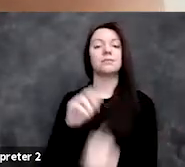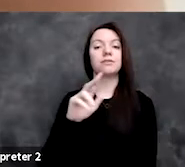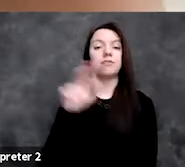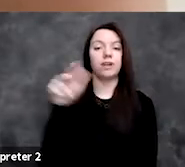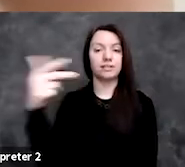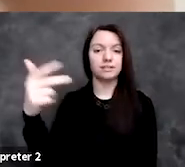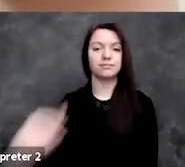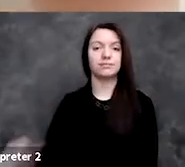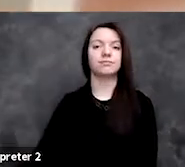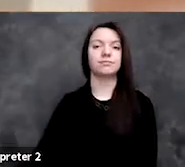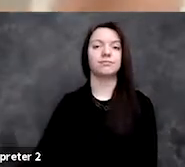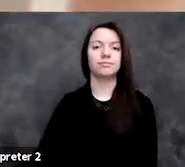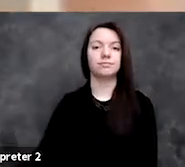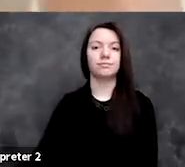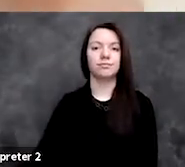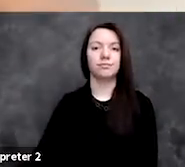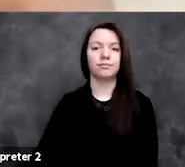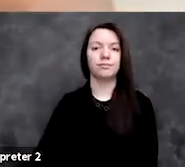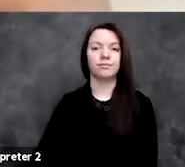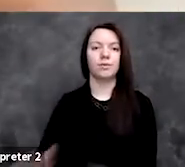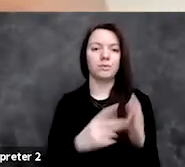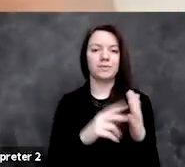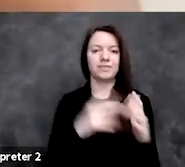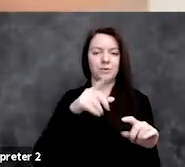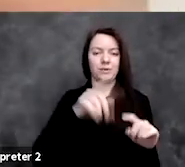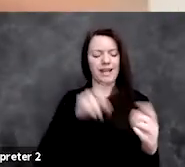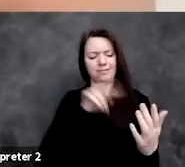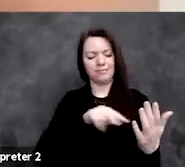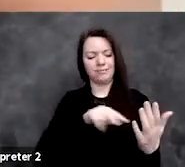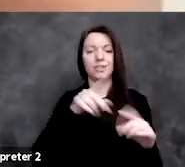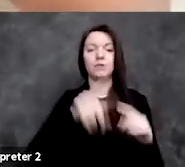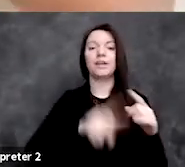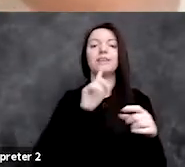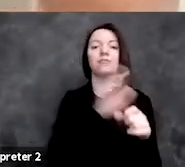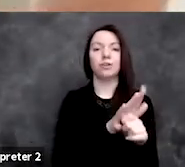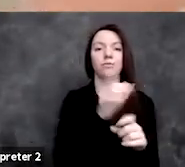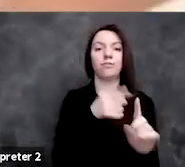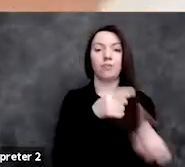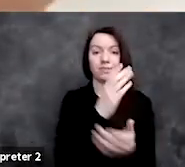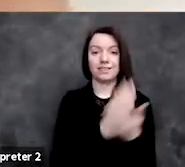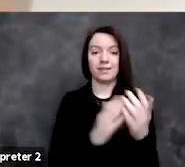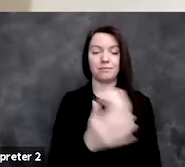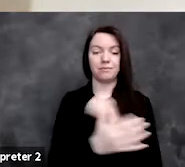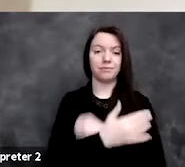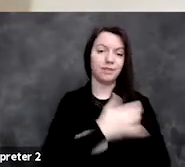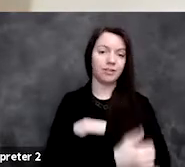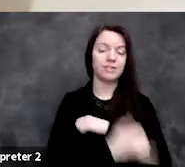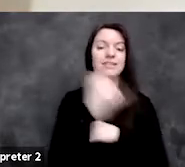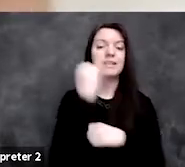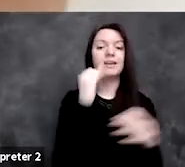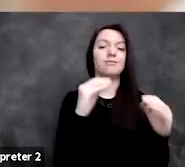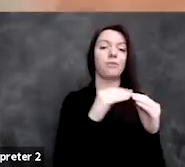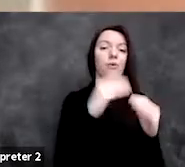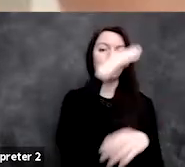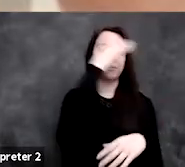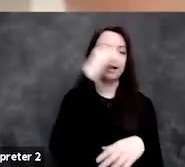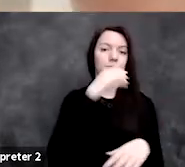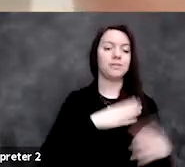and so you can't even check in some countries whether more black women die in childbirth than white women,